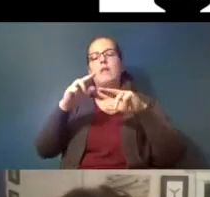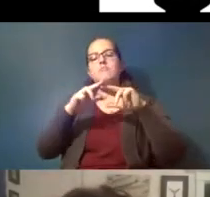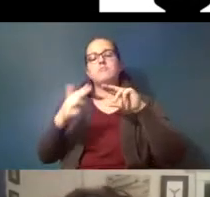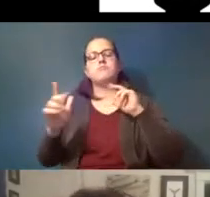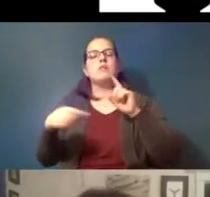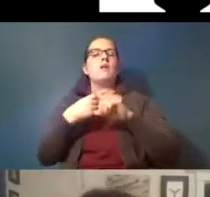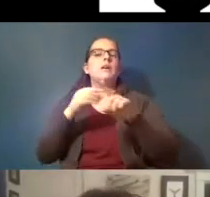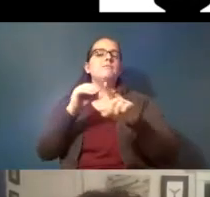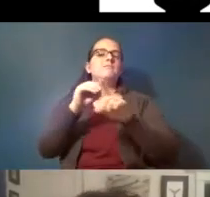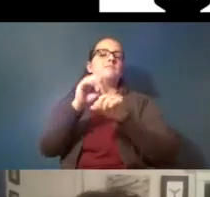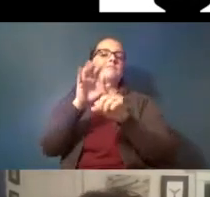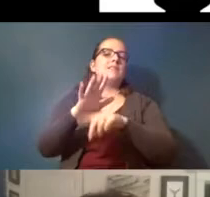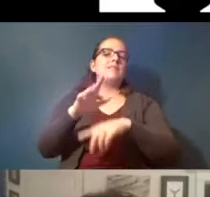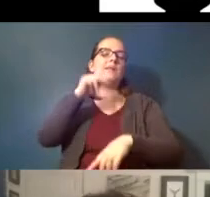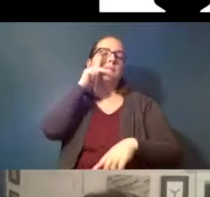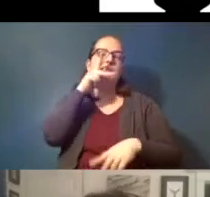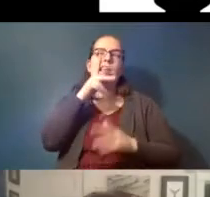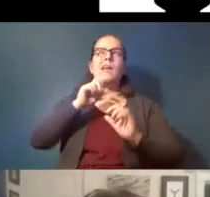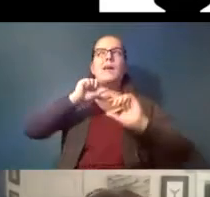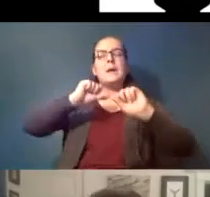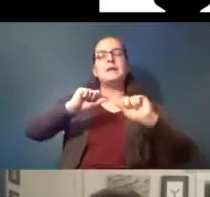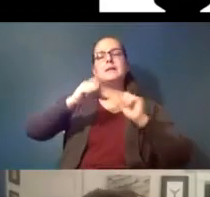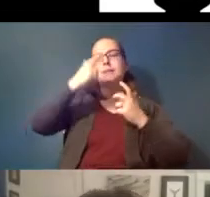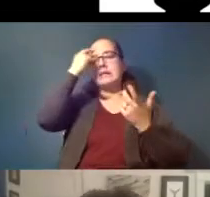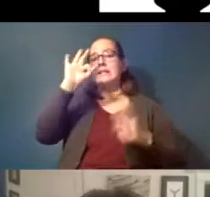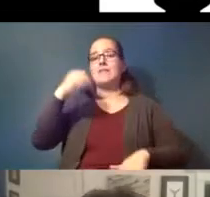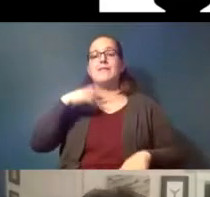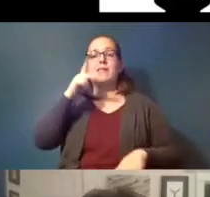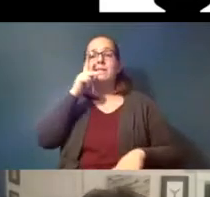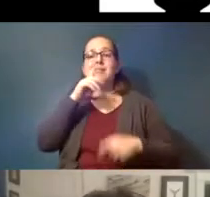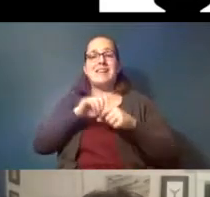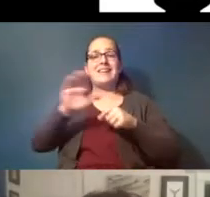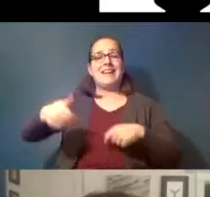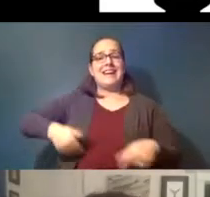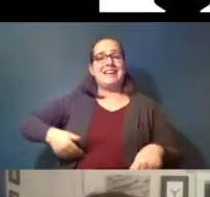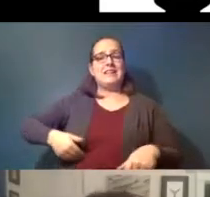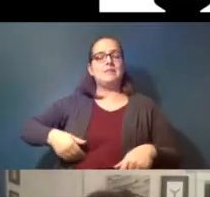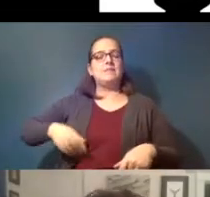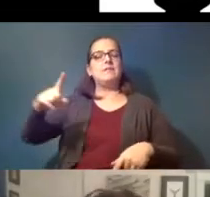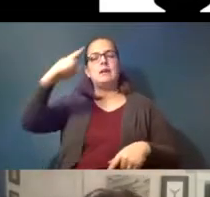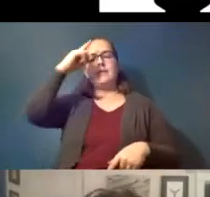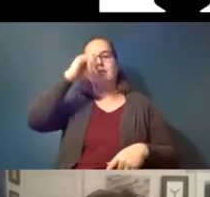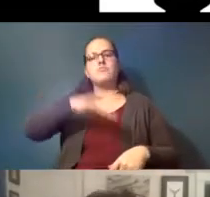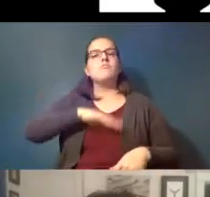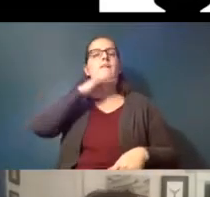potentially because if they have plastic in their gut they think they're full and so they're not